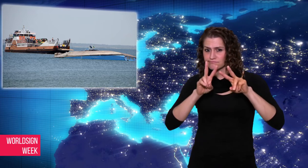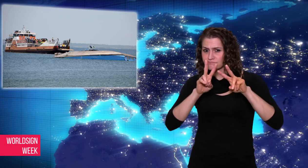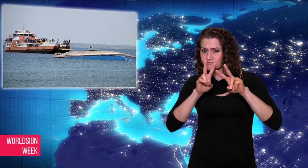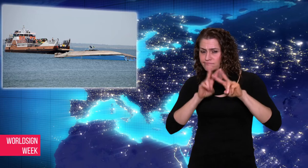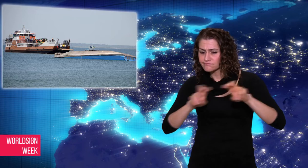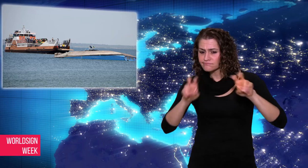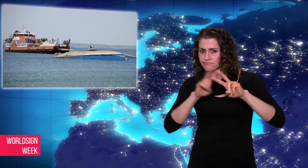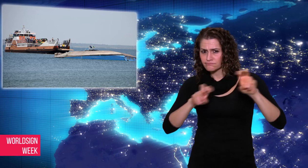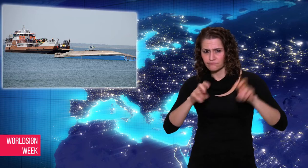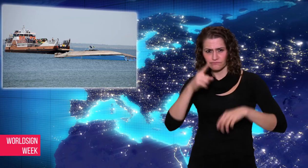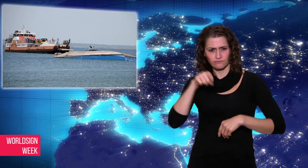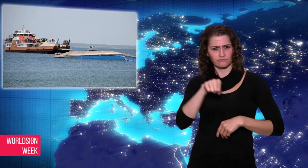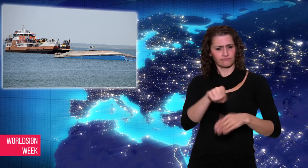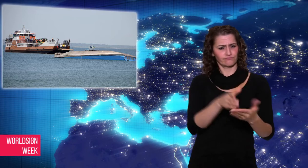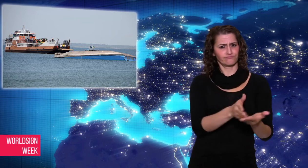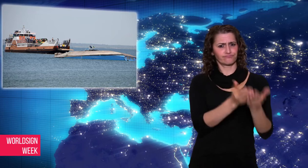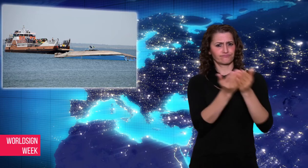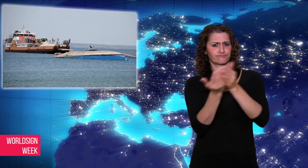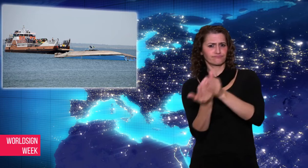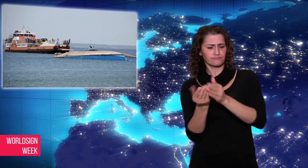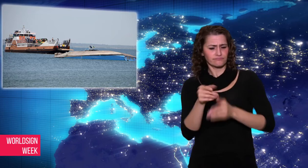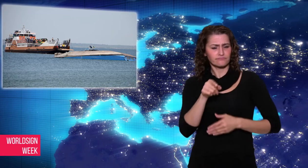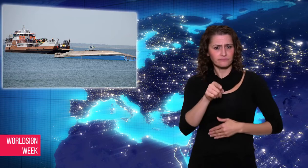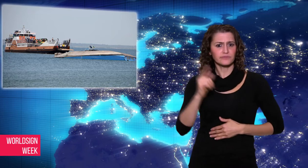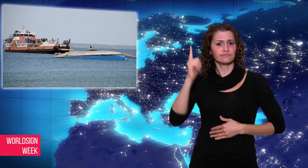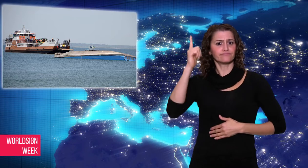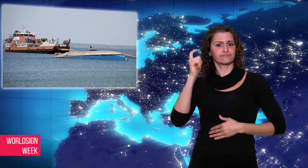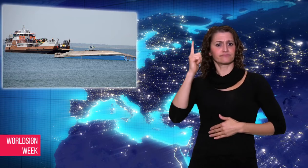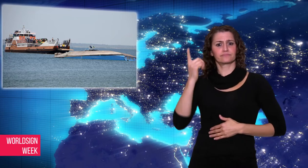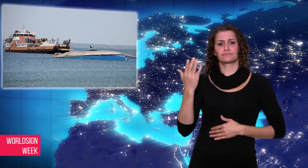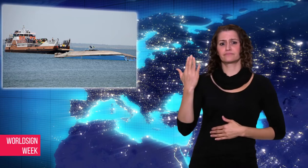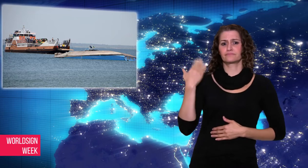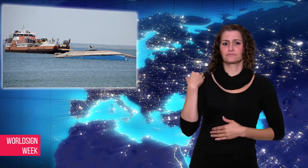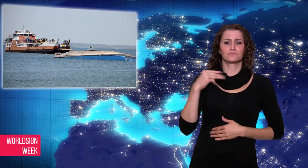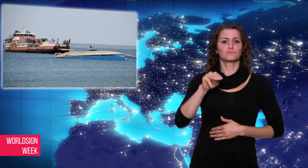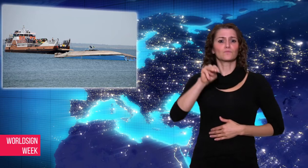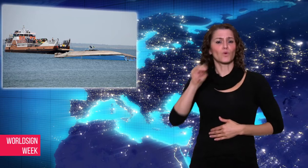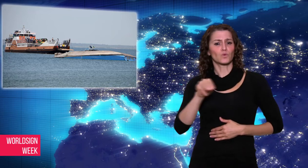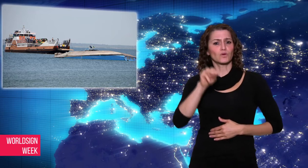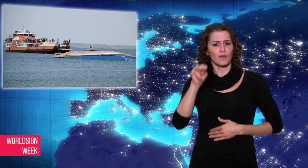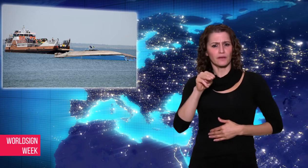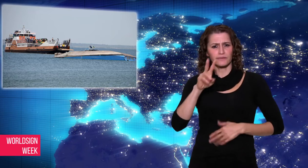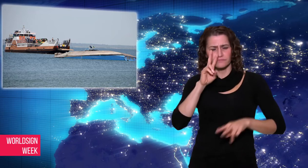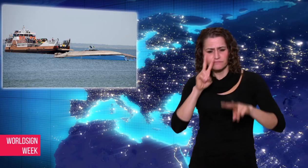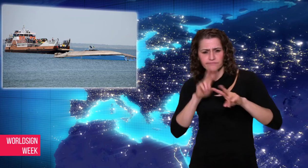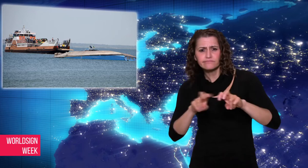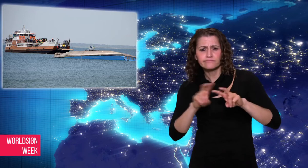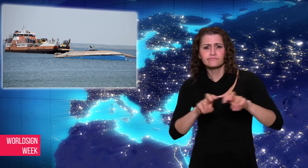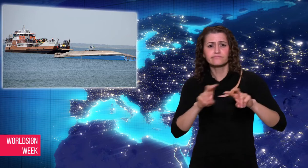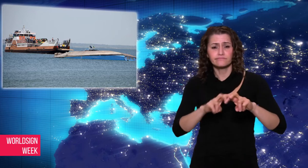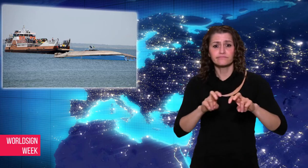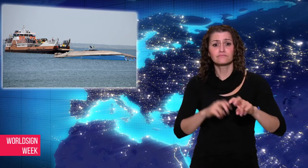said. An inquest was launched